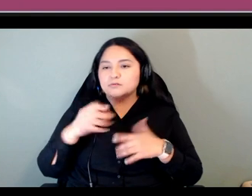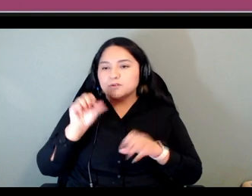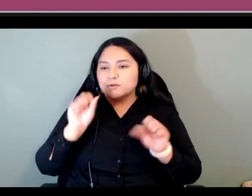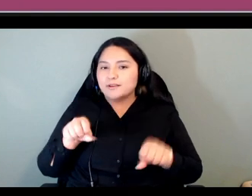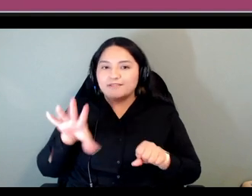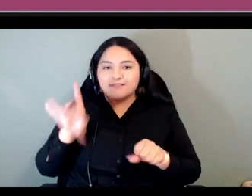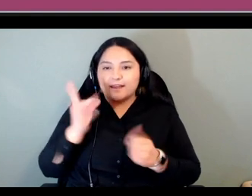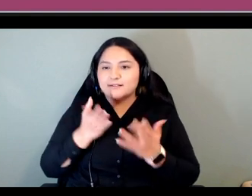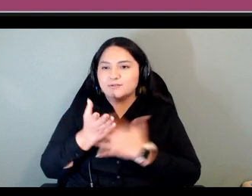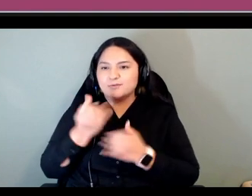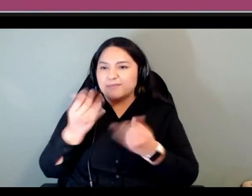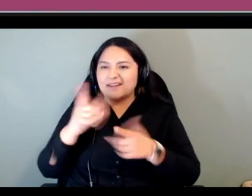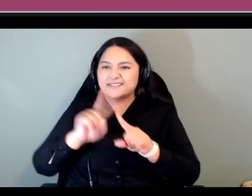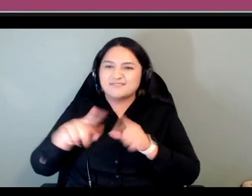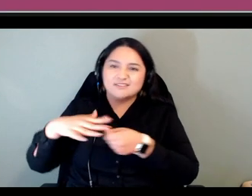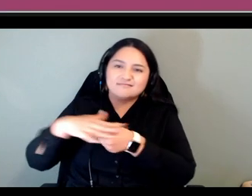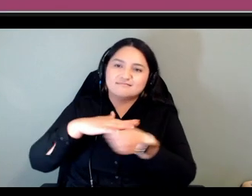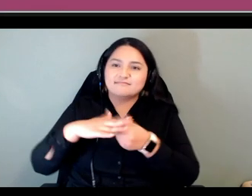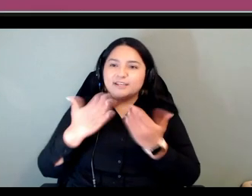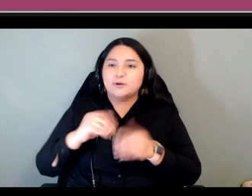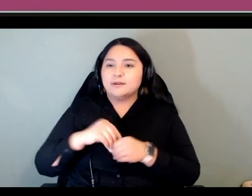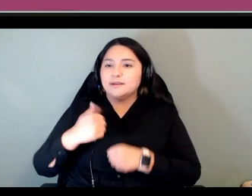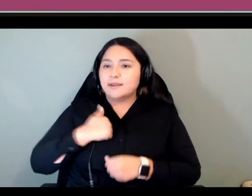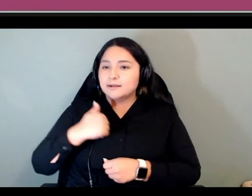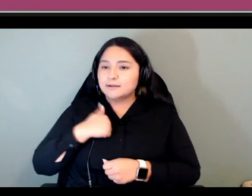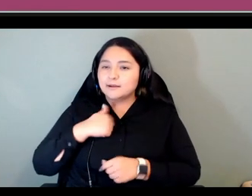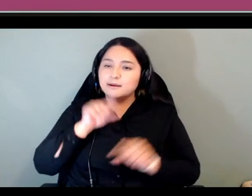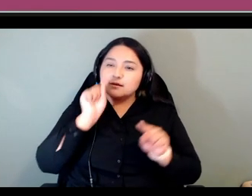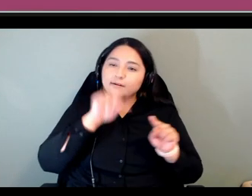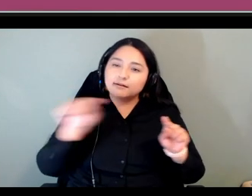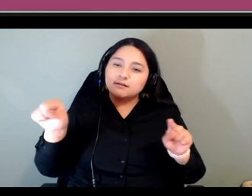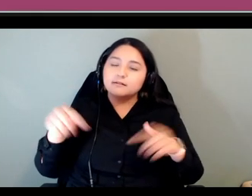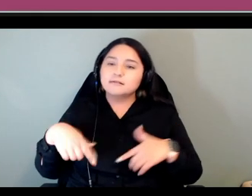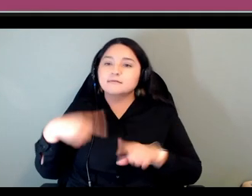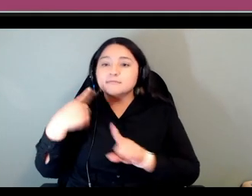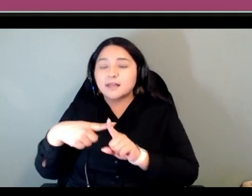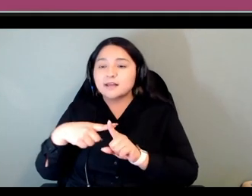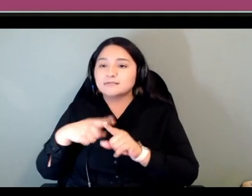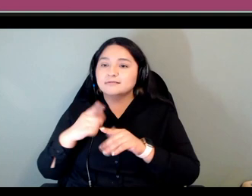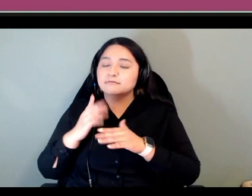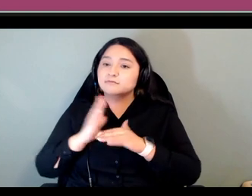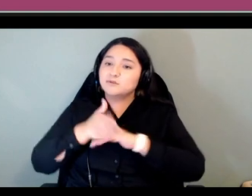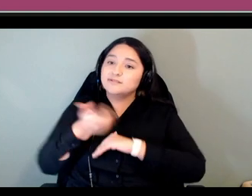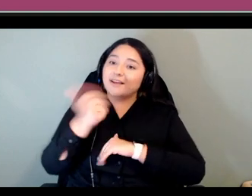alberta and canada and then it's also you know cross-border language so into parts of